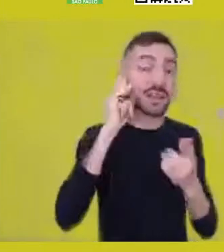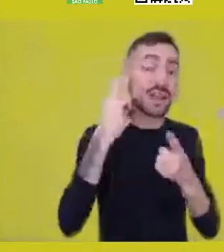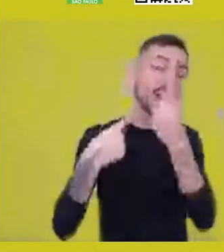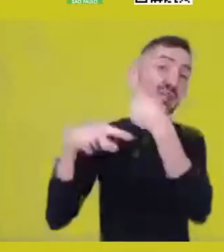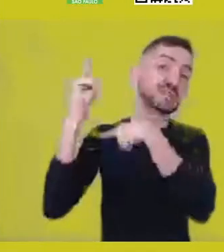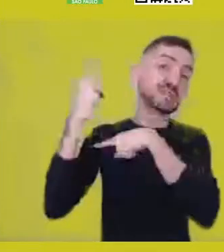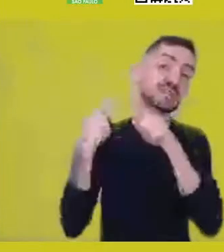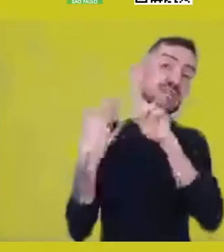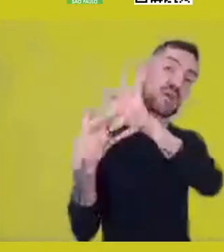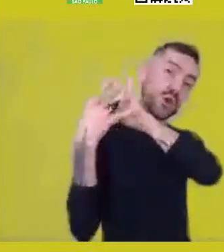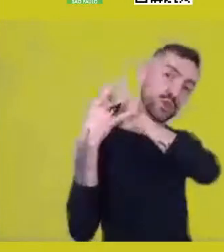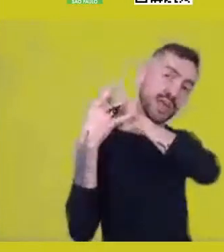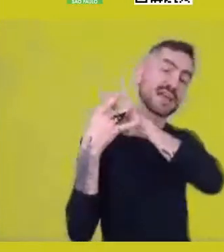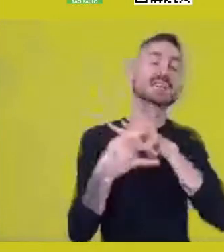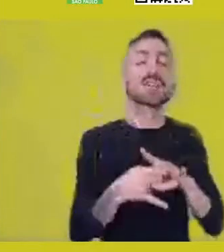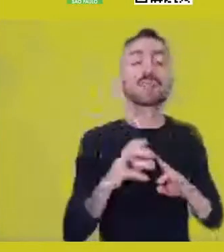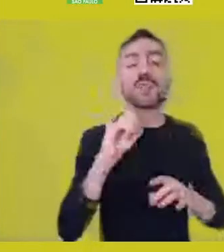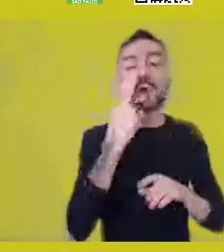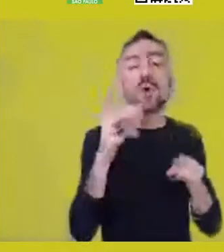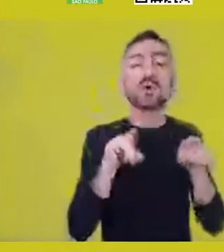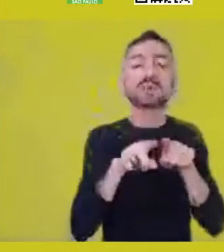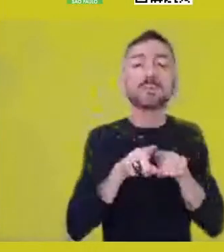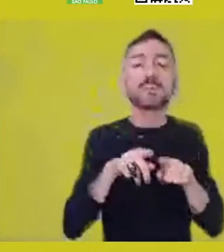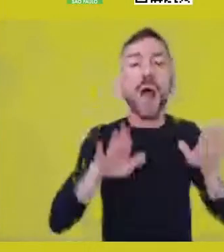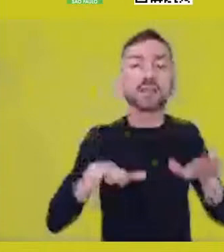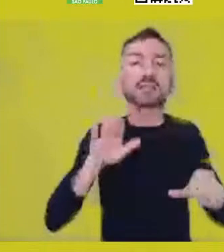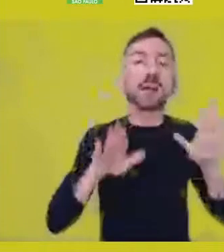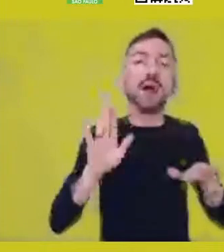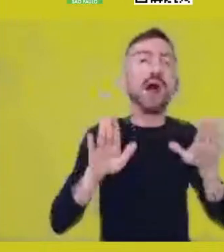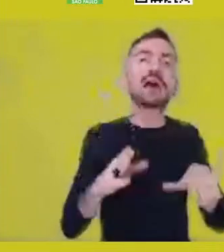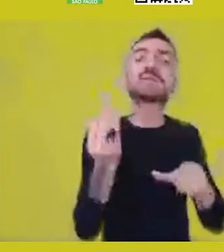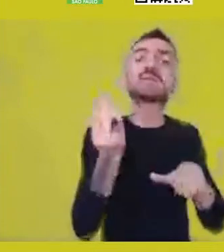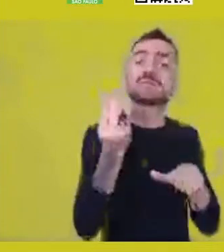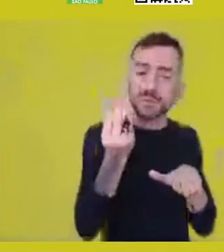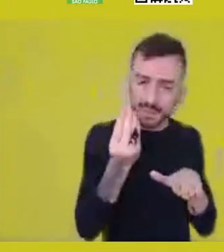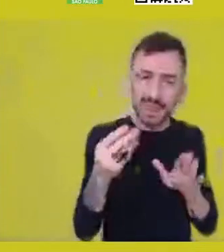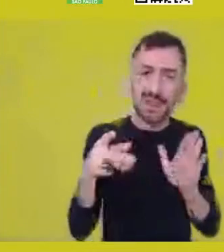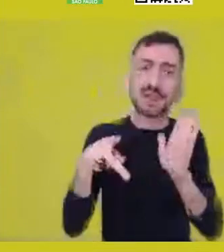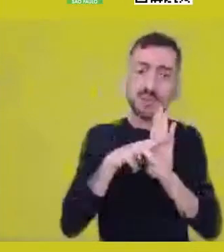or else the atabaque as a possibility, philosophy to the sounds of atabaque,